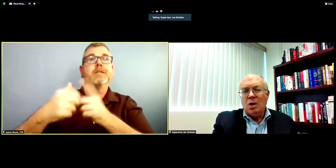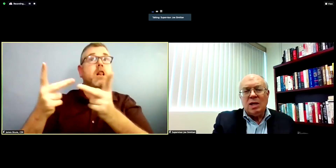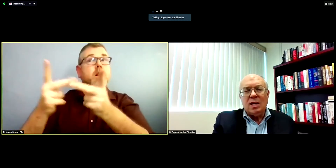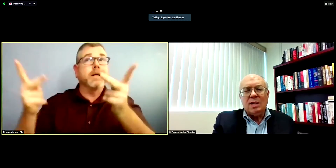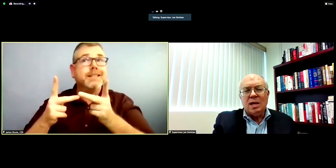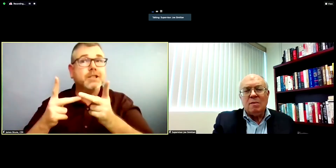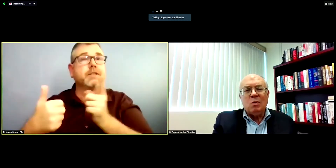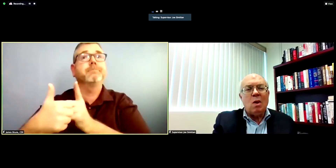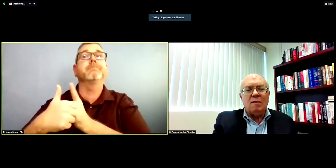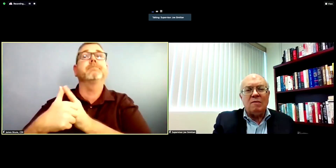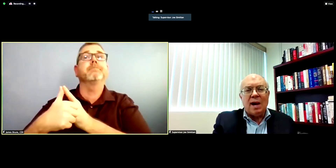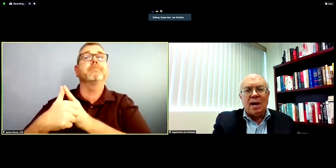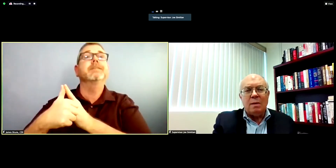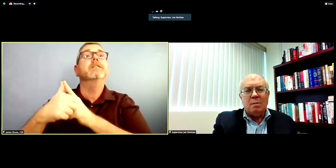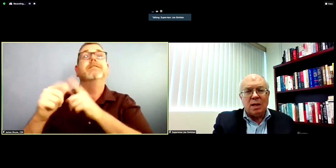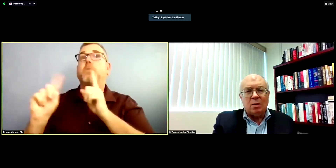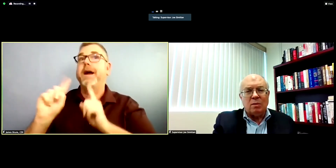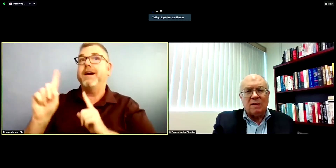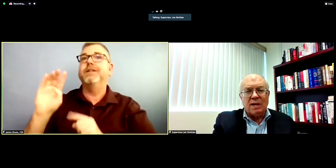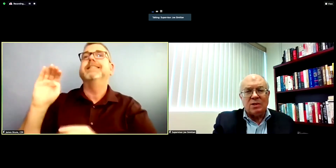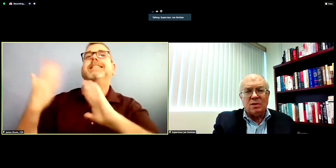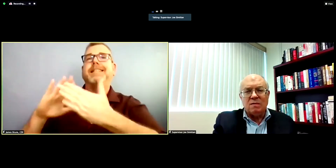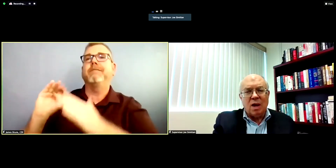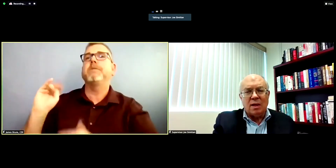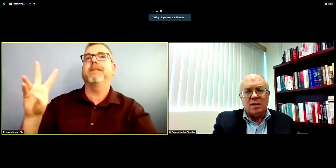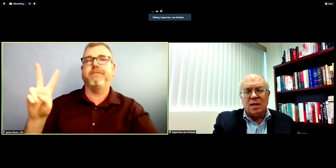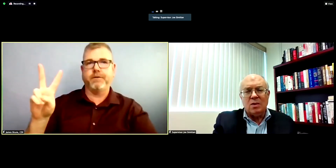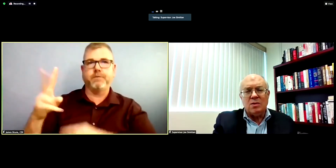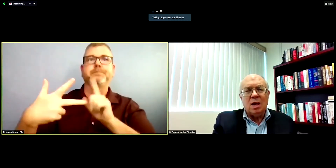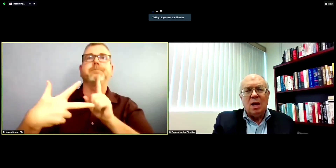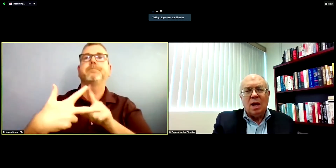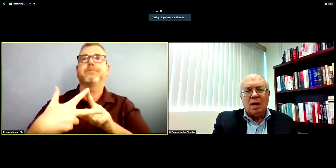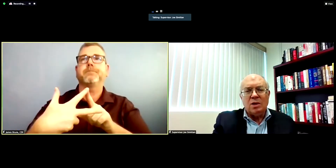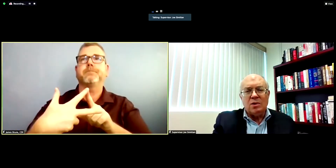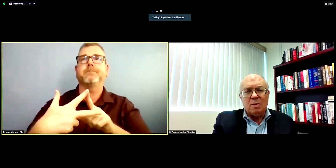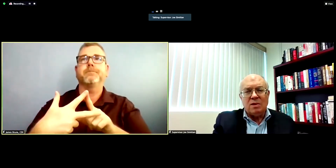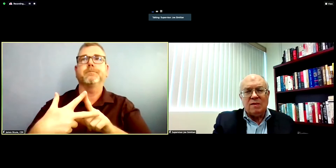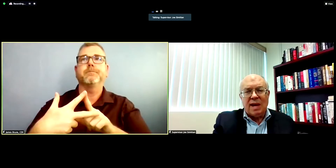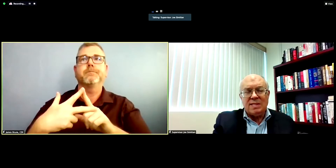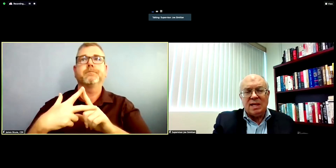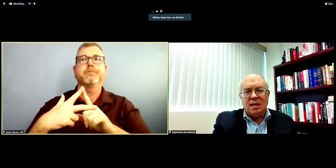you need a team of qualified medical professionals and volunteers to distribute the vaccine,